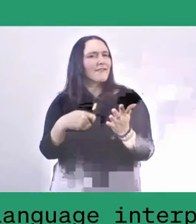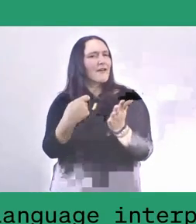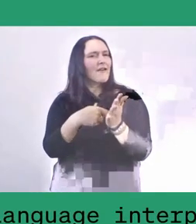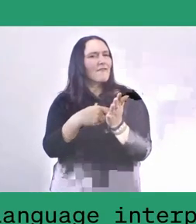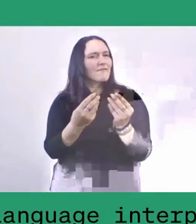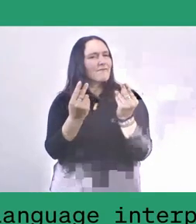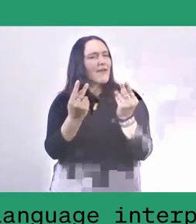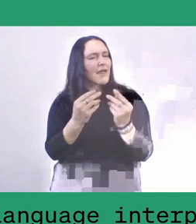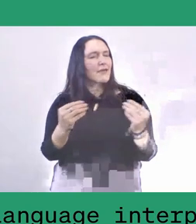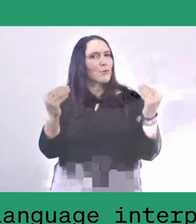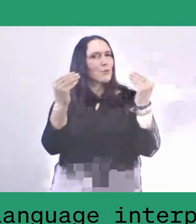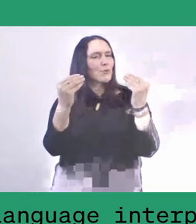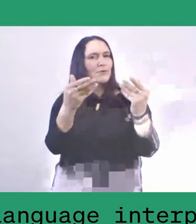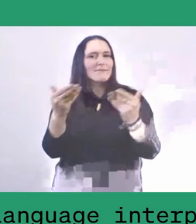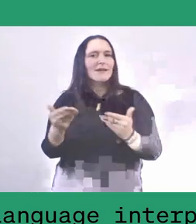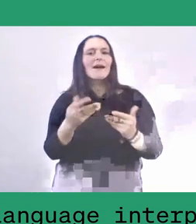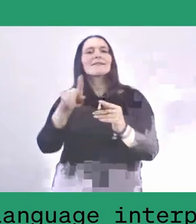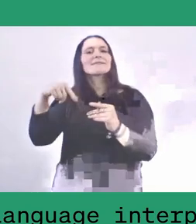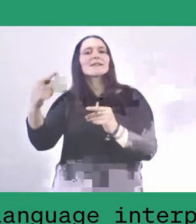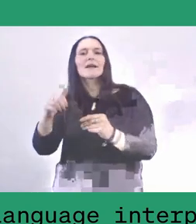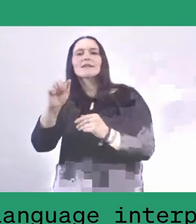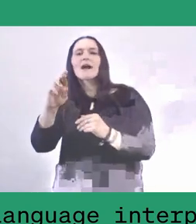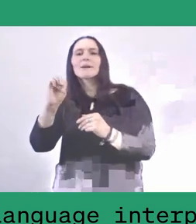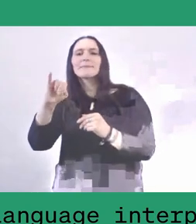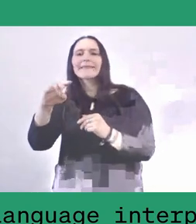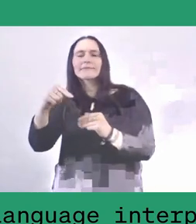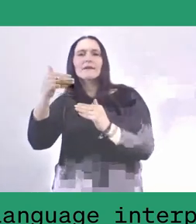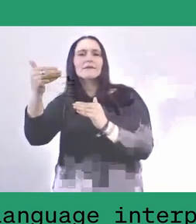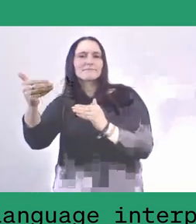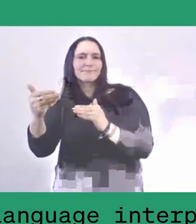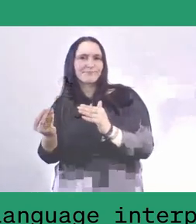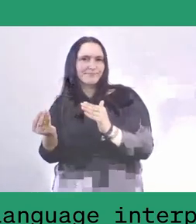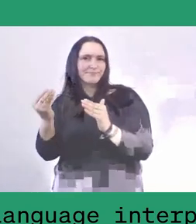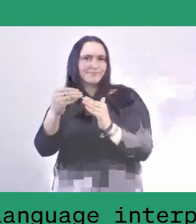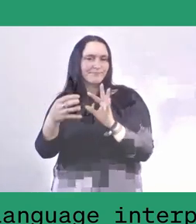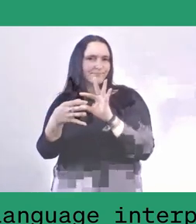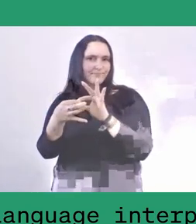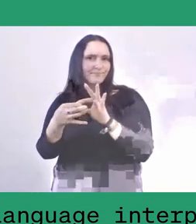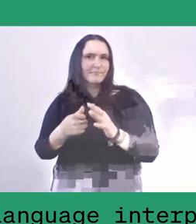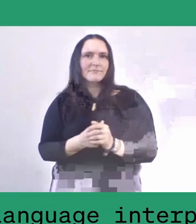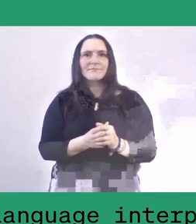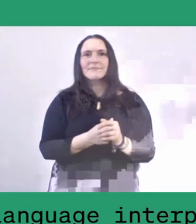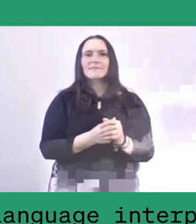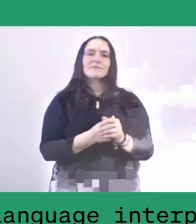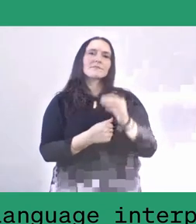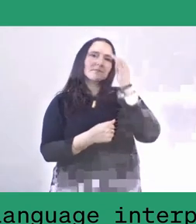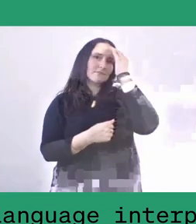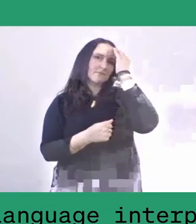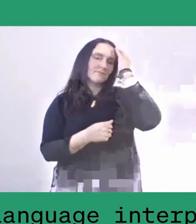and then I will also ask Armin to talk a little bit about that too. Yes, you mention it very much right.